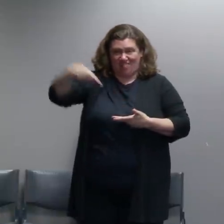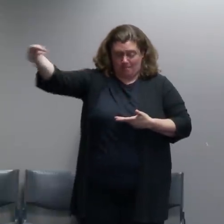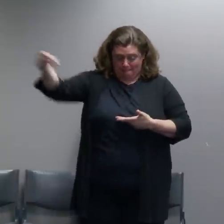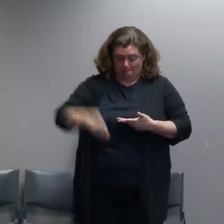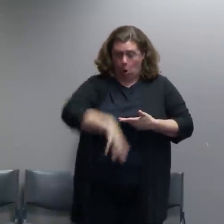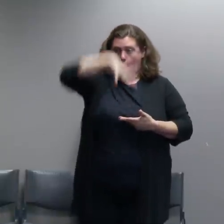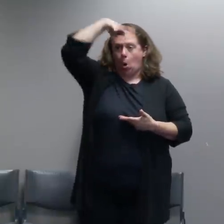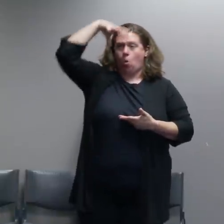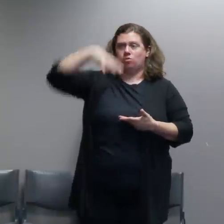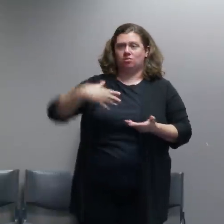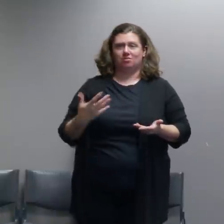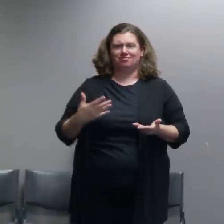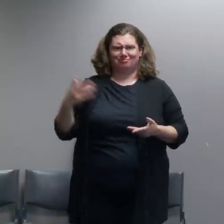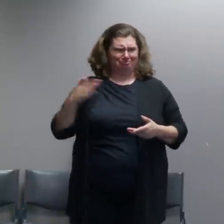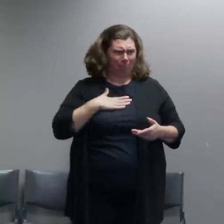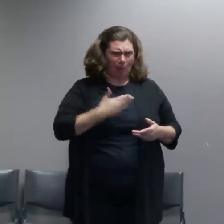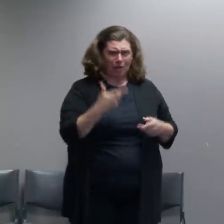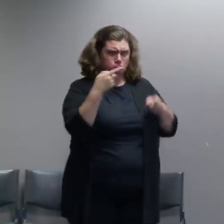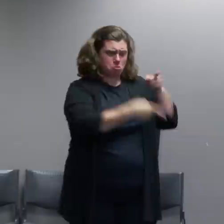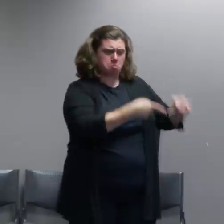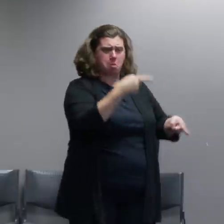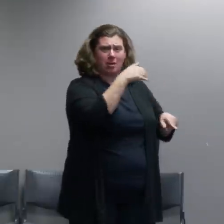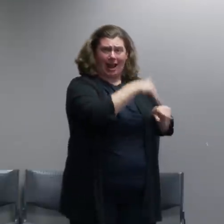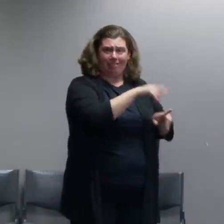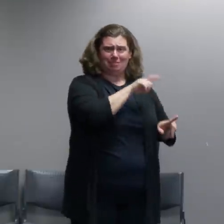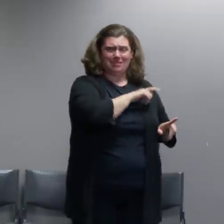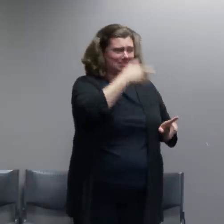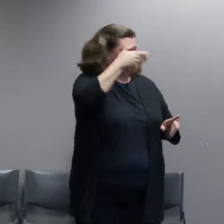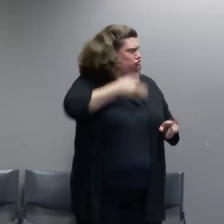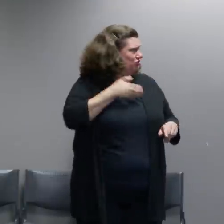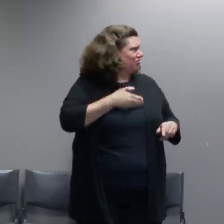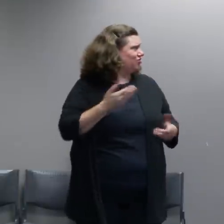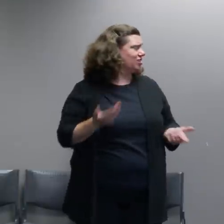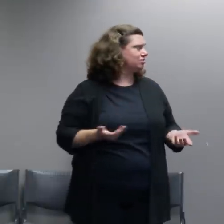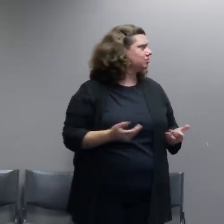going off in close proximity.